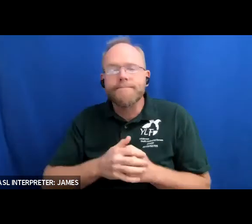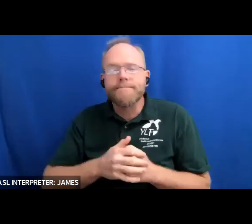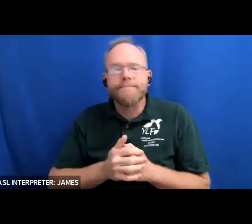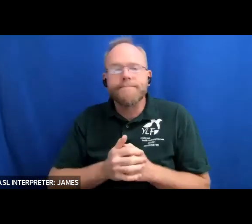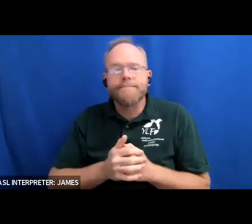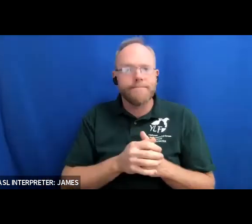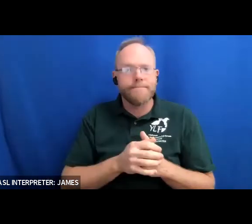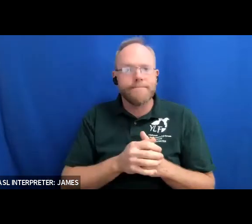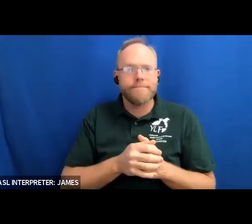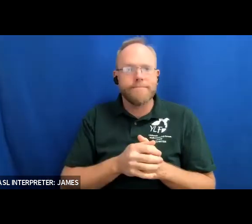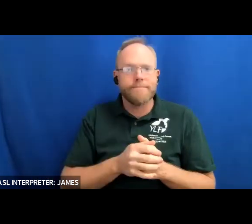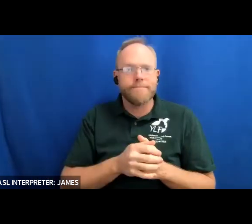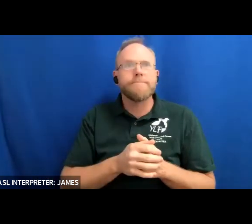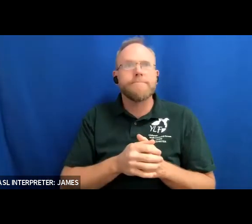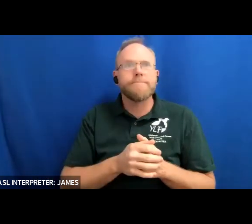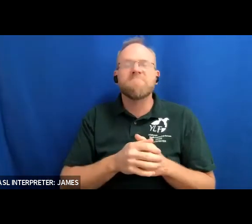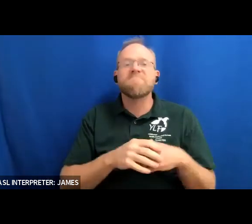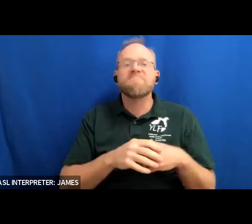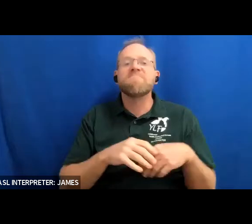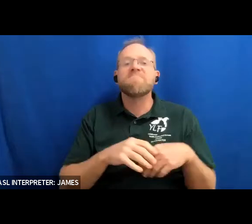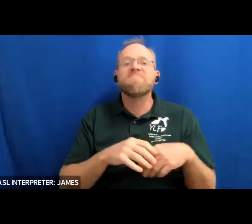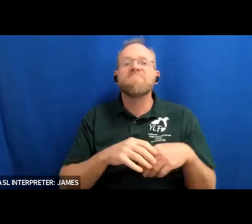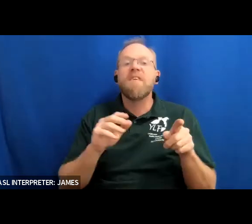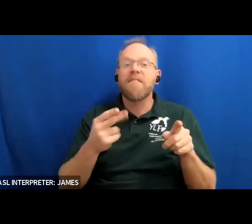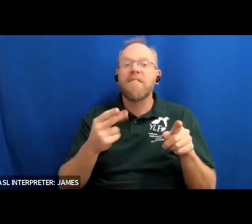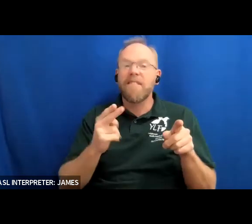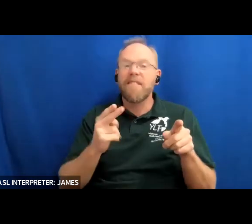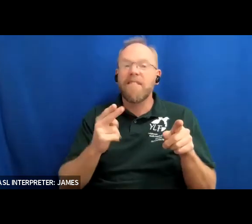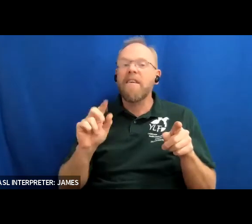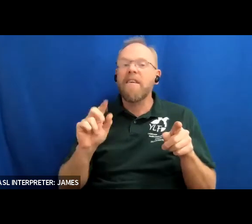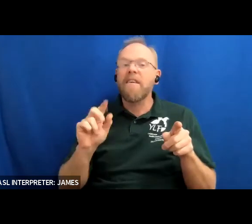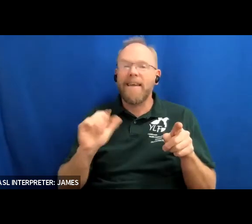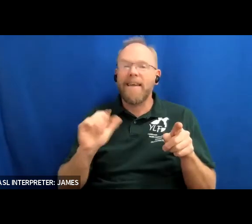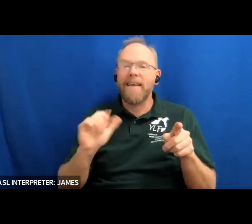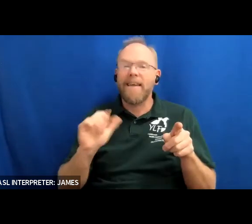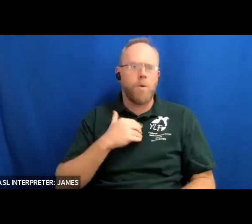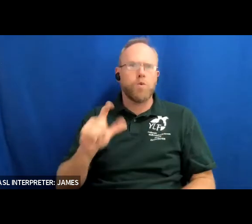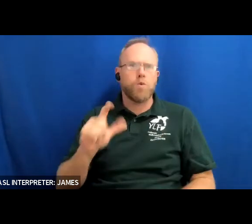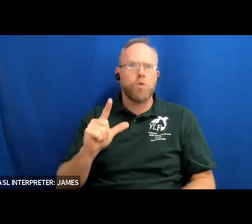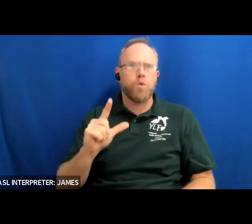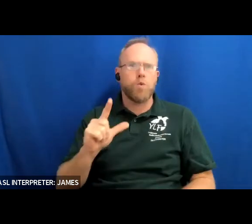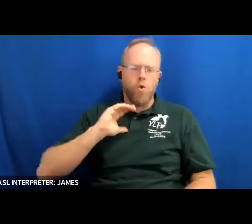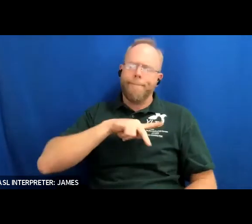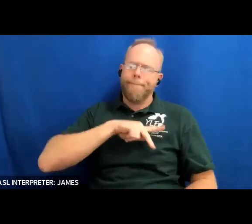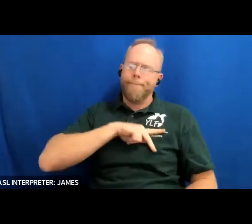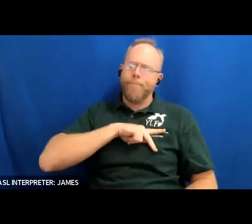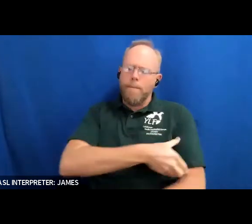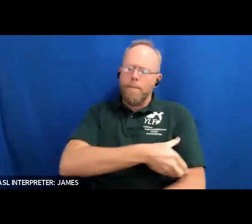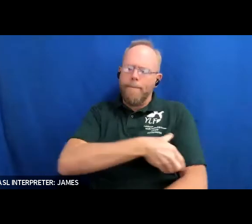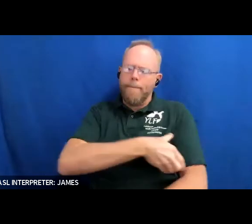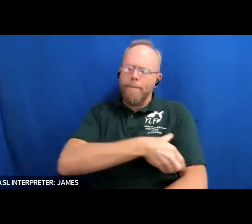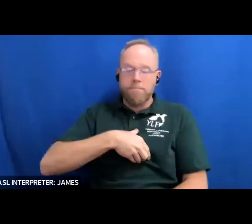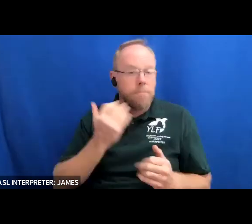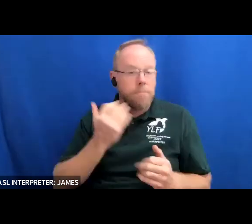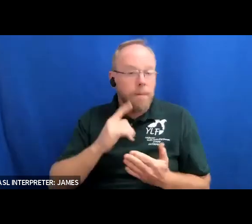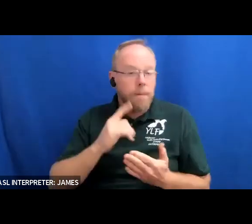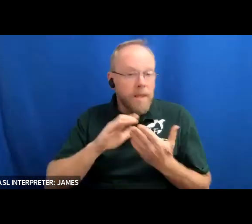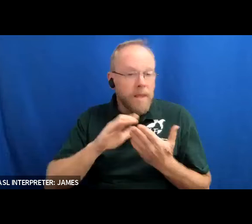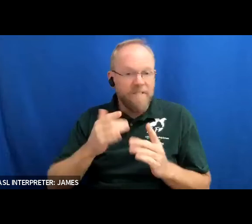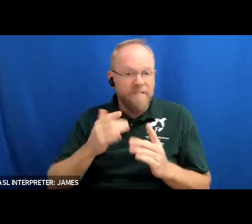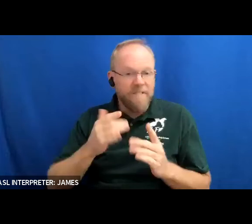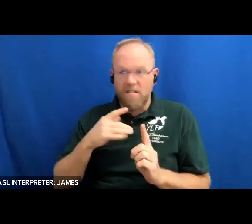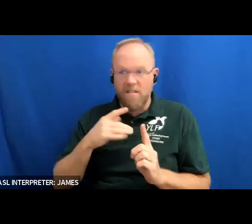the ada is our tool for personal empowerment many believe that when the ada was passed into law that